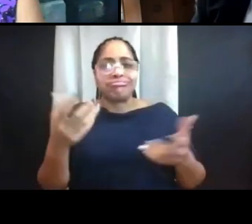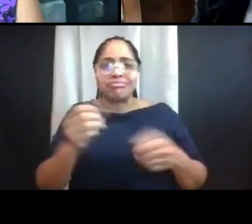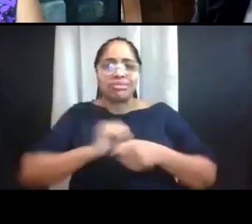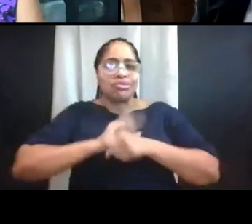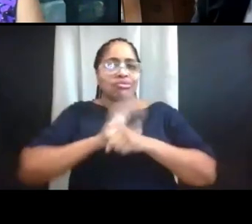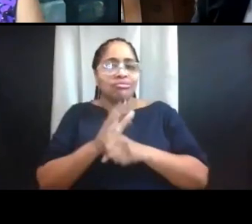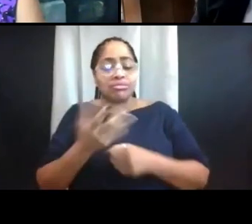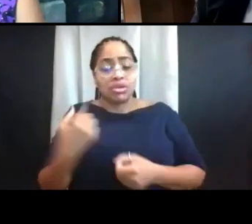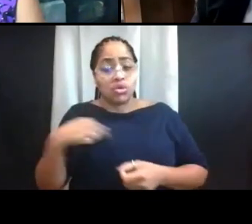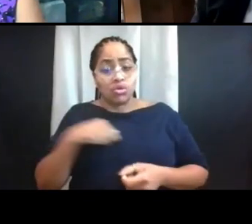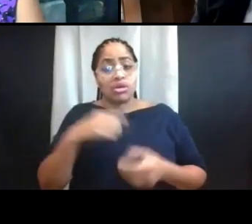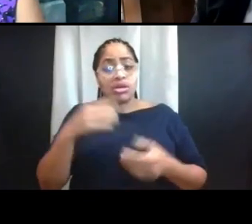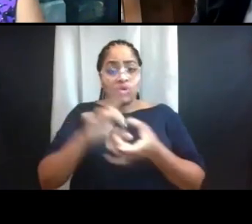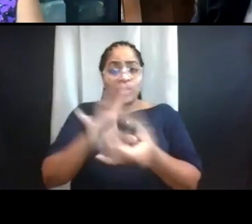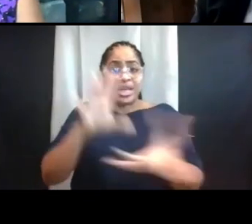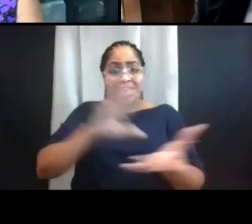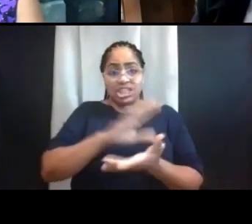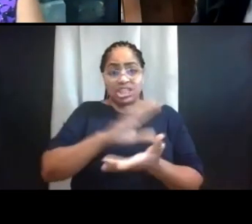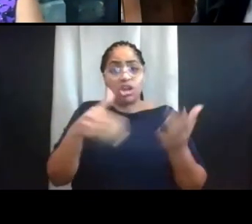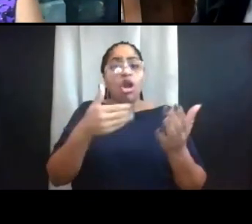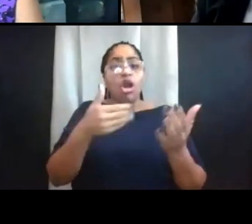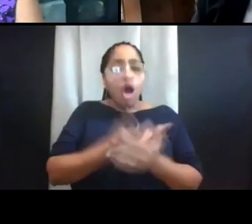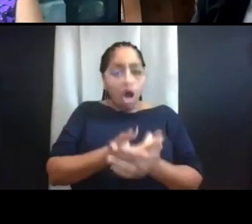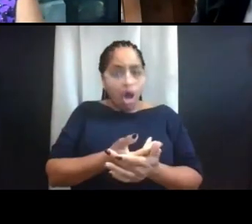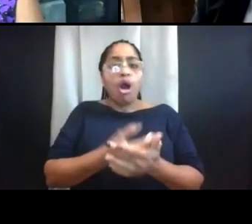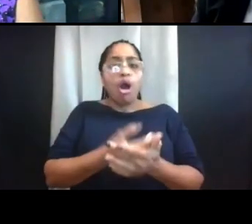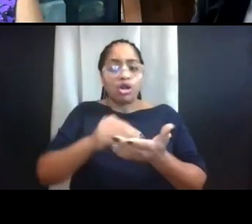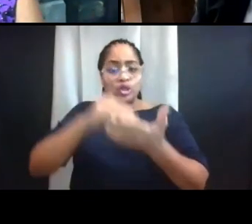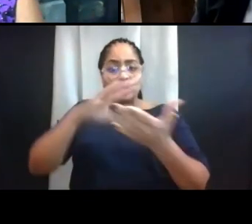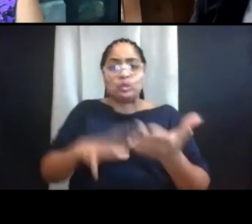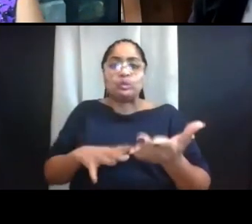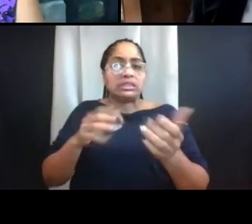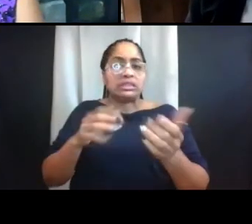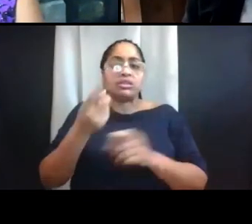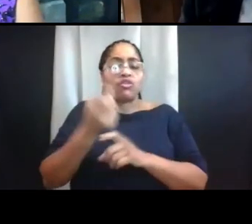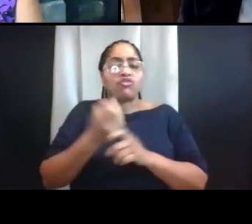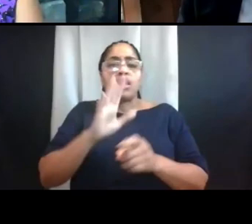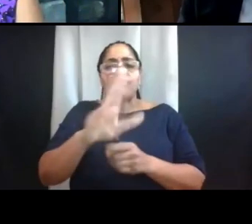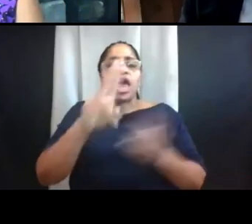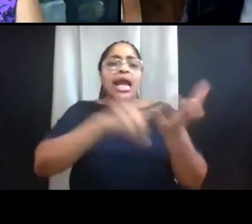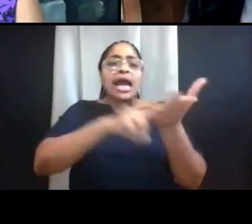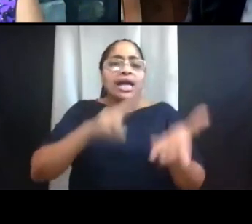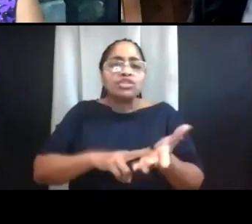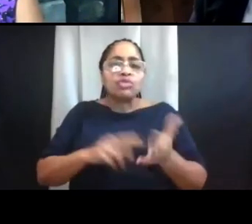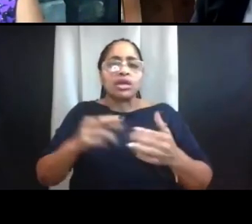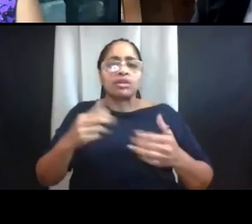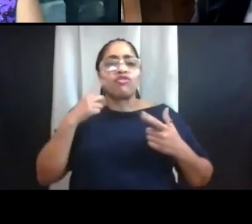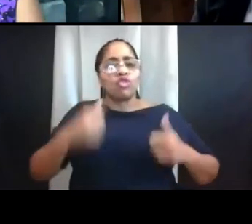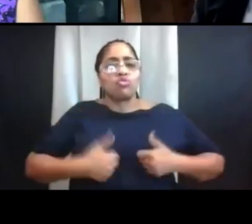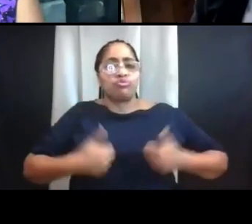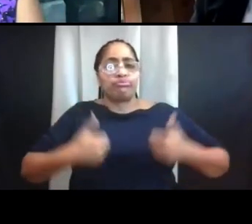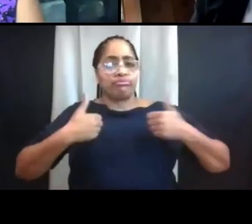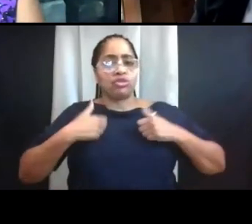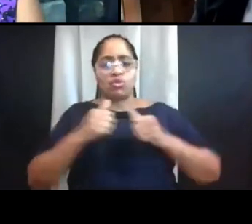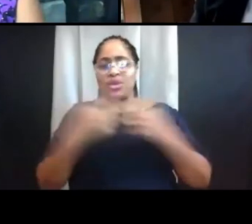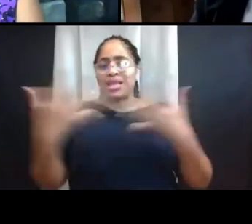from their winter housing contracts with no penalty, no charge or penalty.